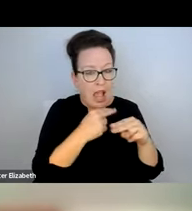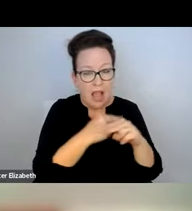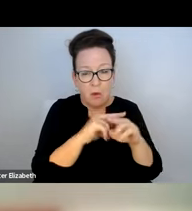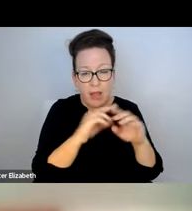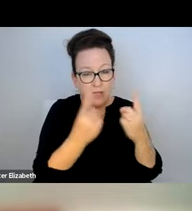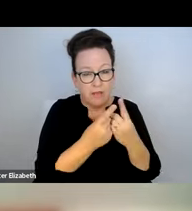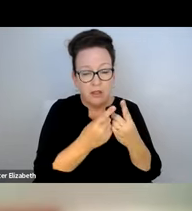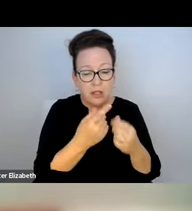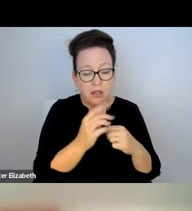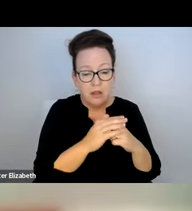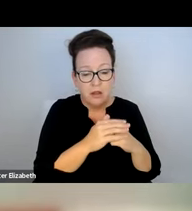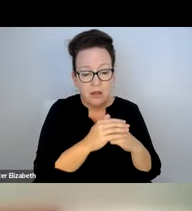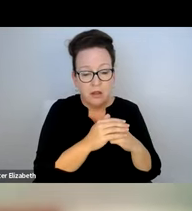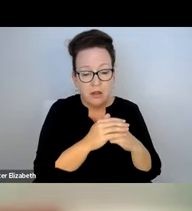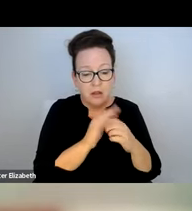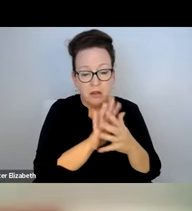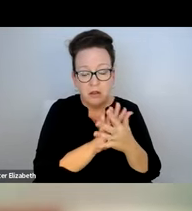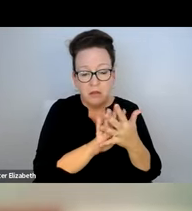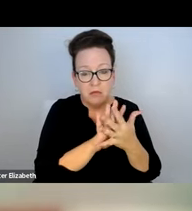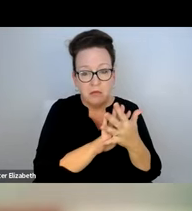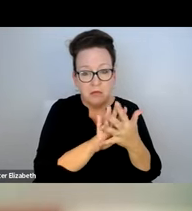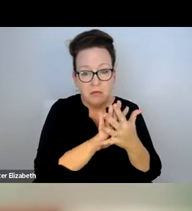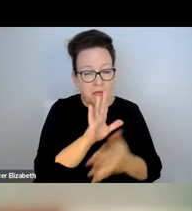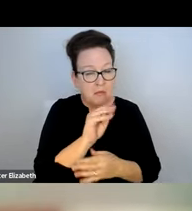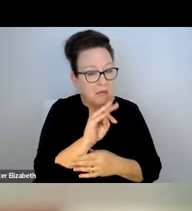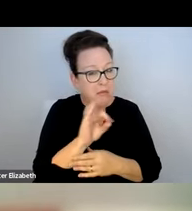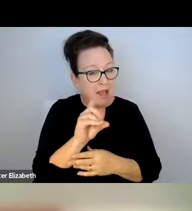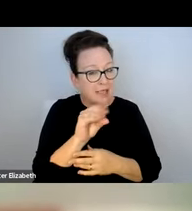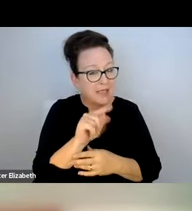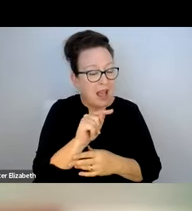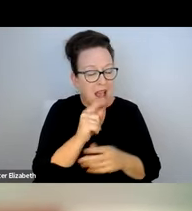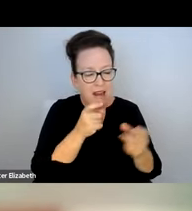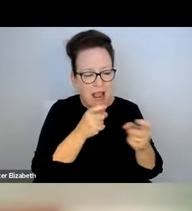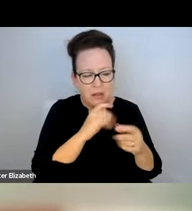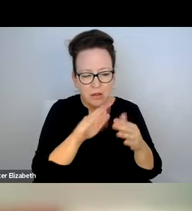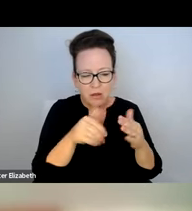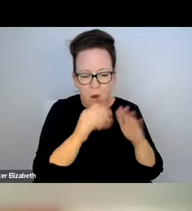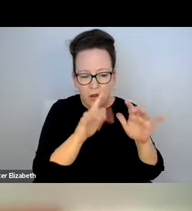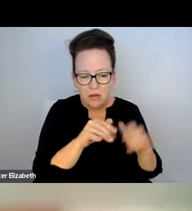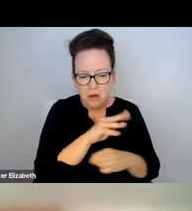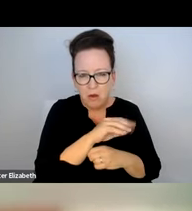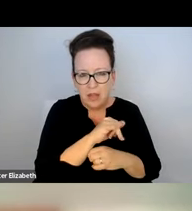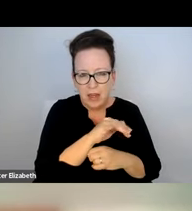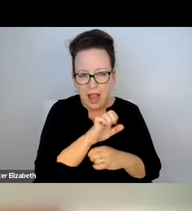(AUDIO BREAKUP).